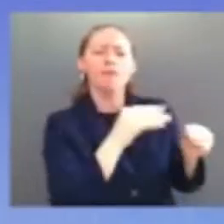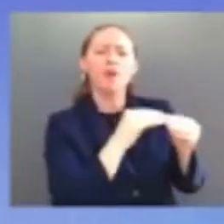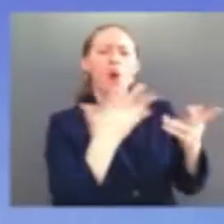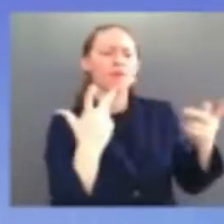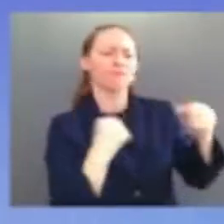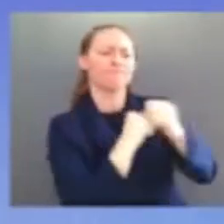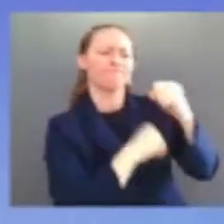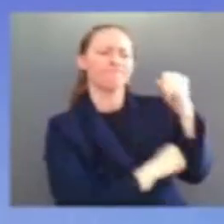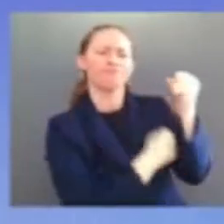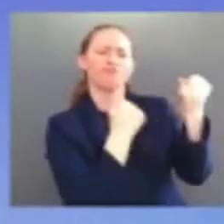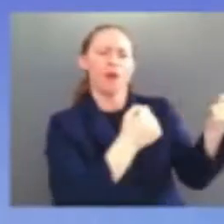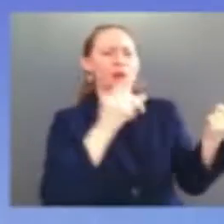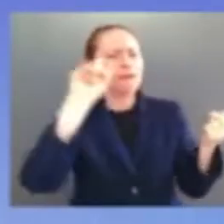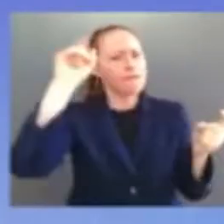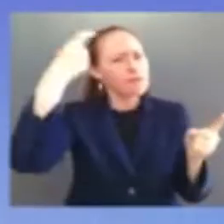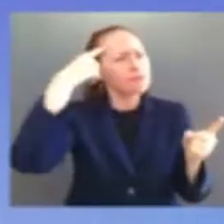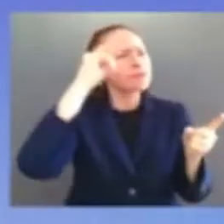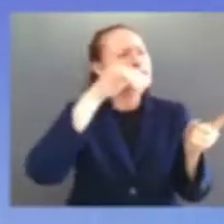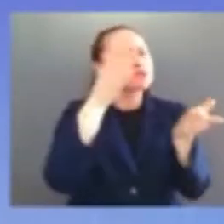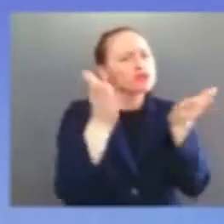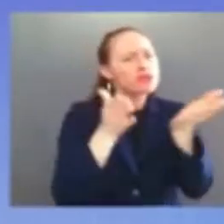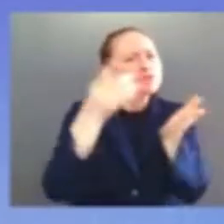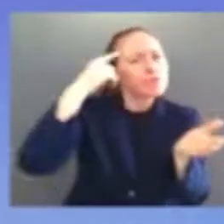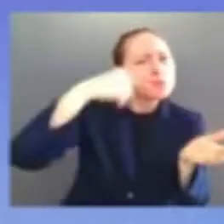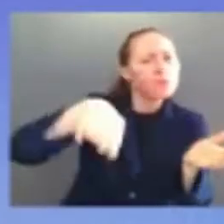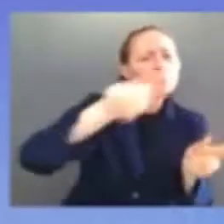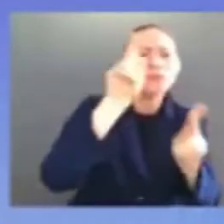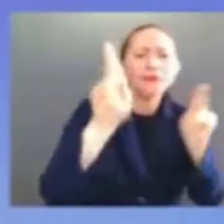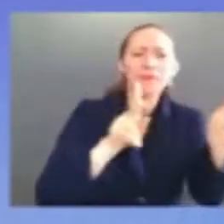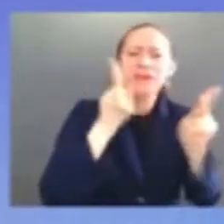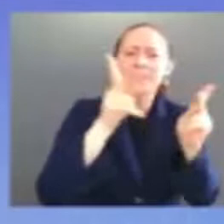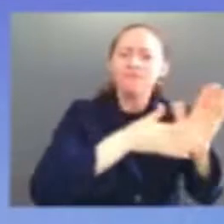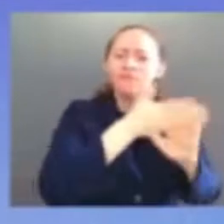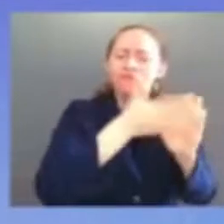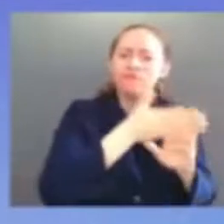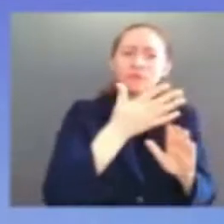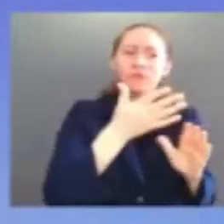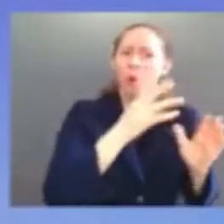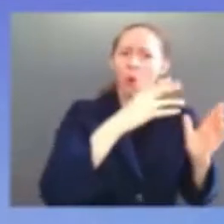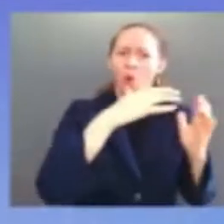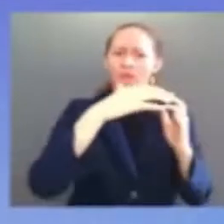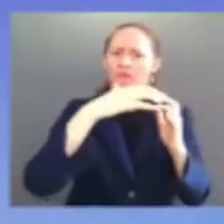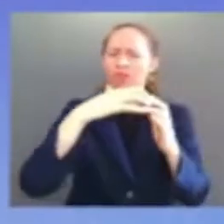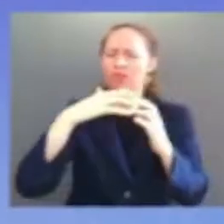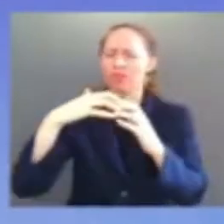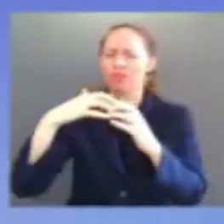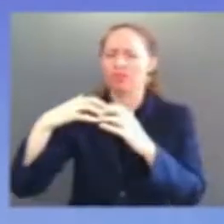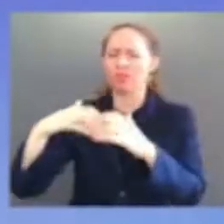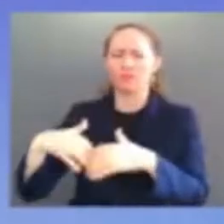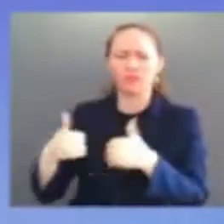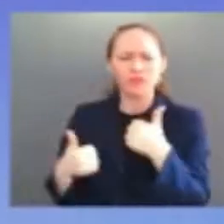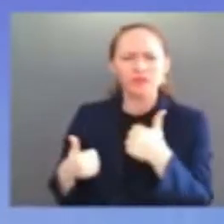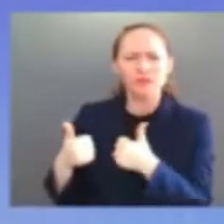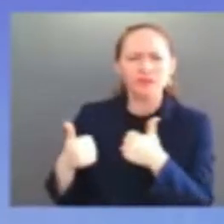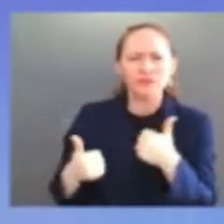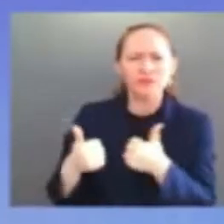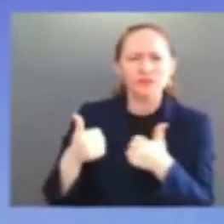will we move forward or backward the young leaders of our nation will learn